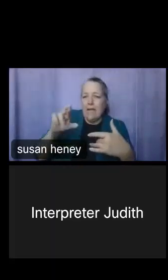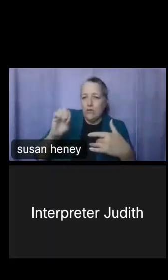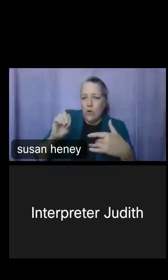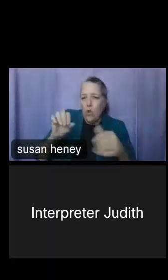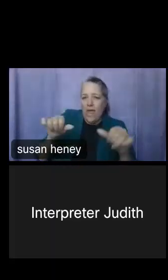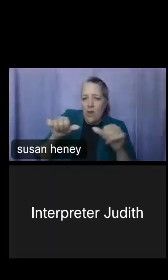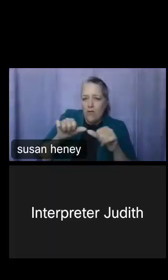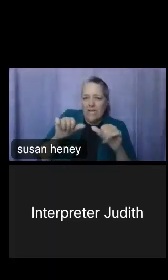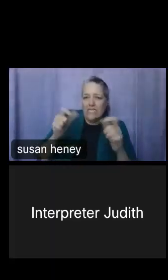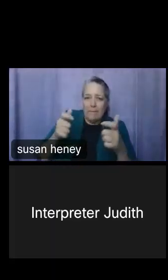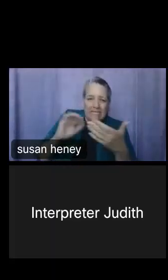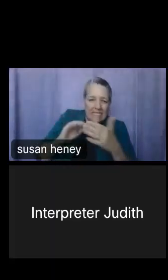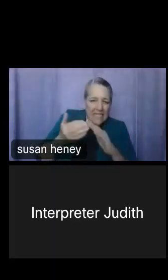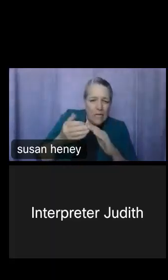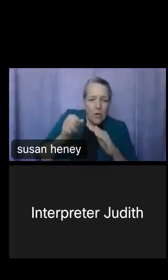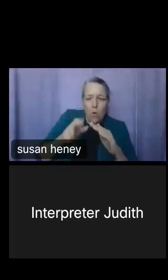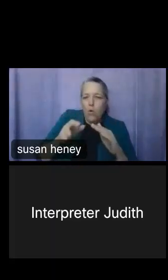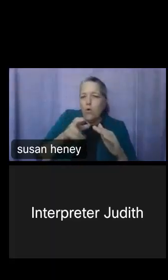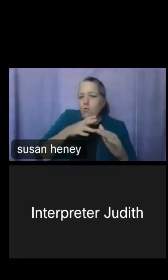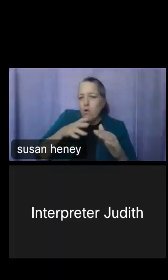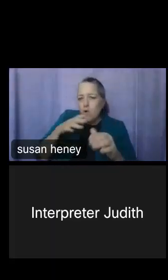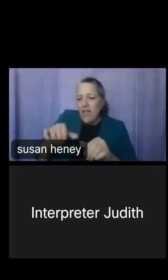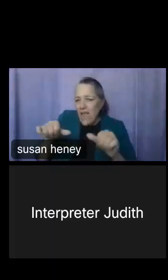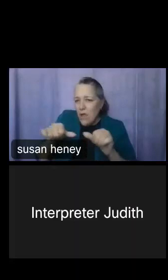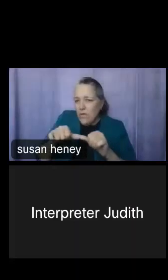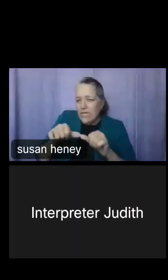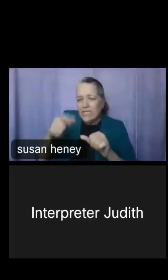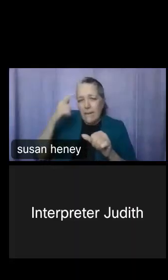that are smaller, more rural areas, but it makes sense for planning. So please feel free